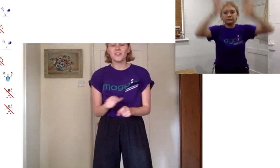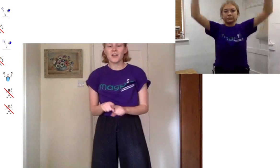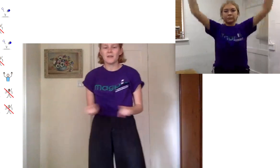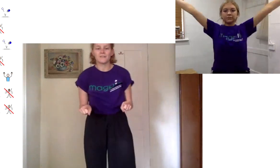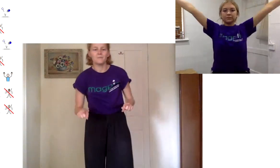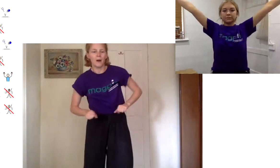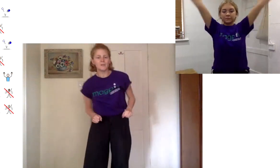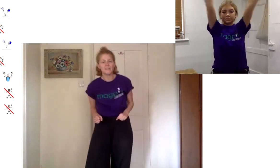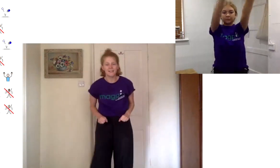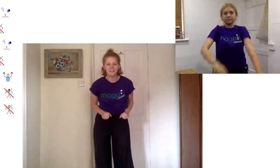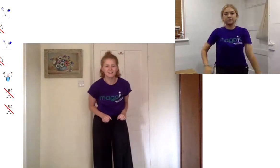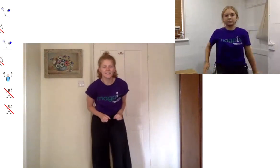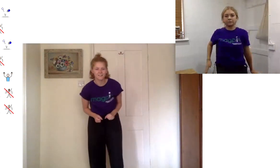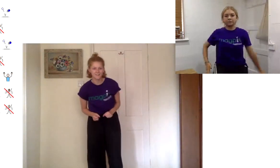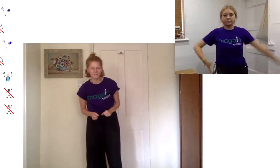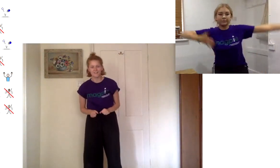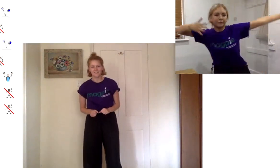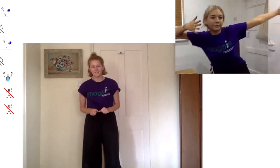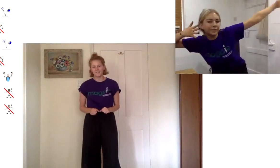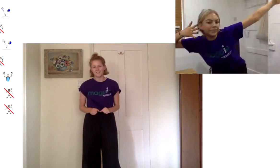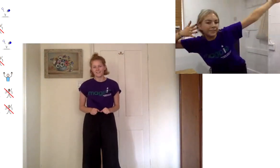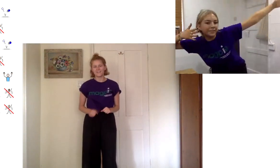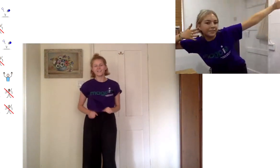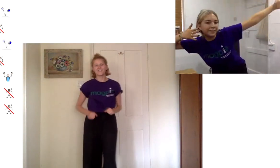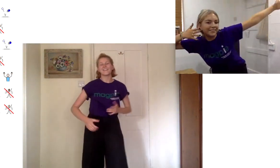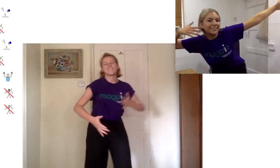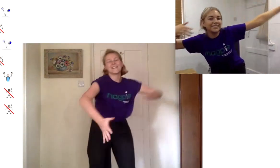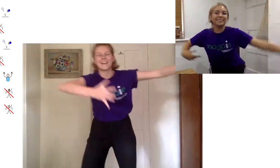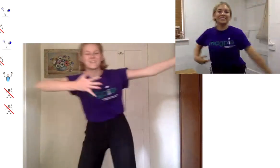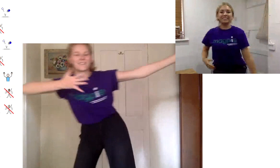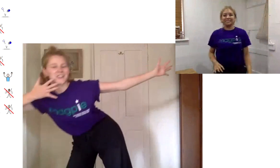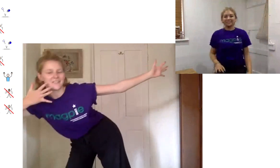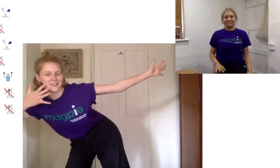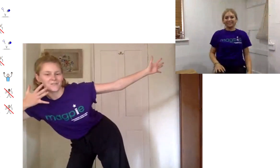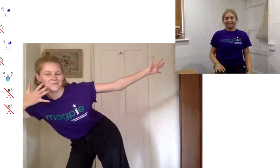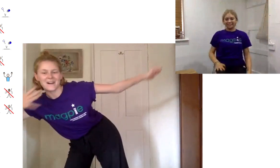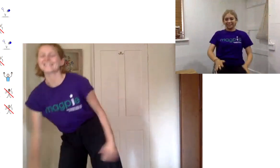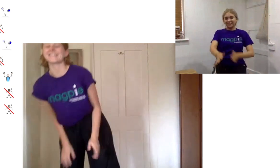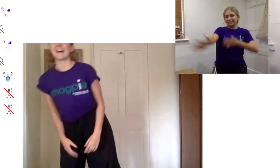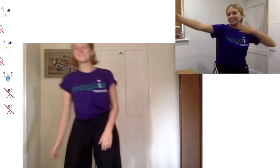show me a different pose oh lovely great you're already showing off your mask there